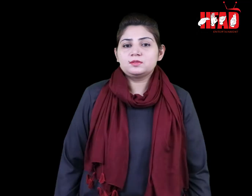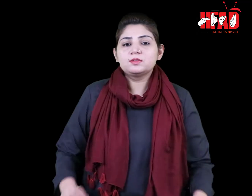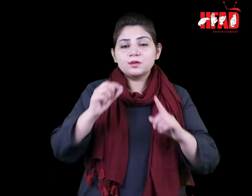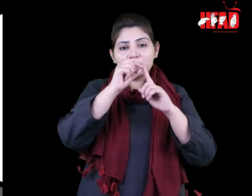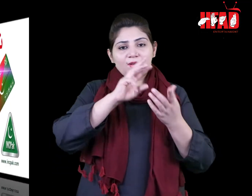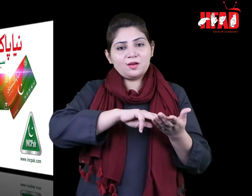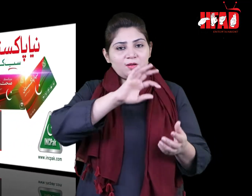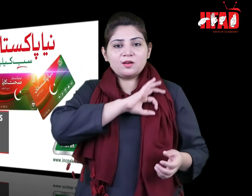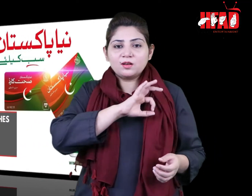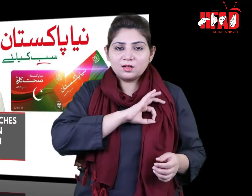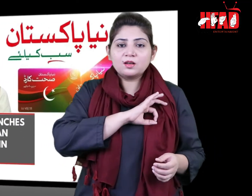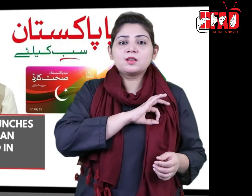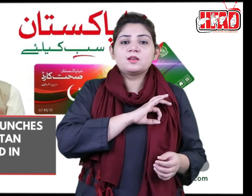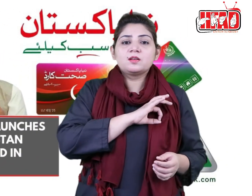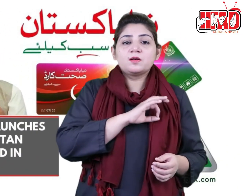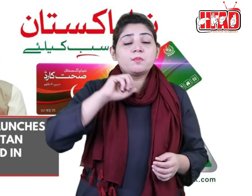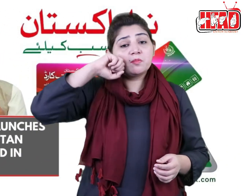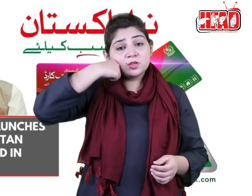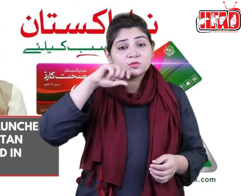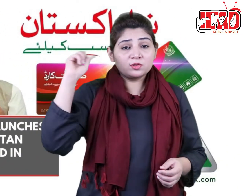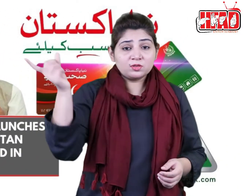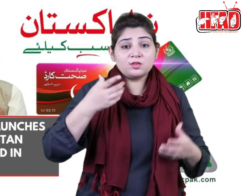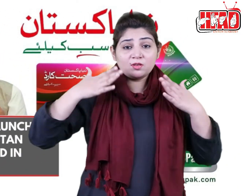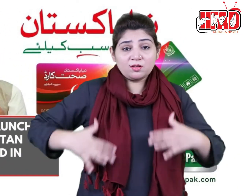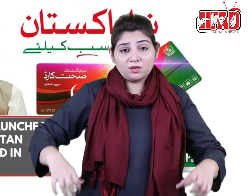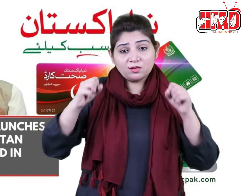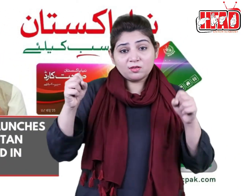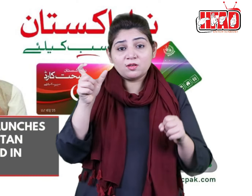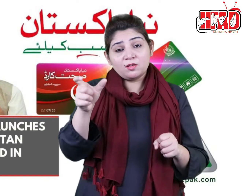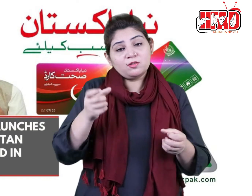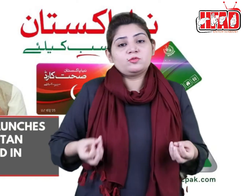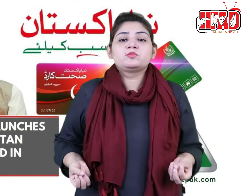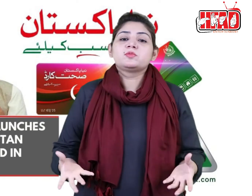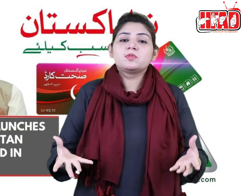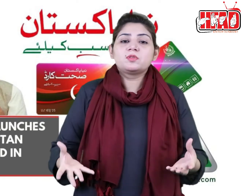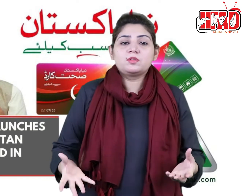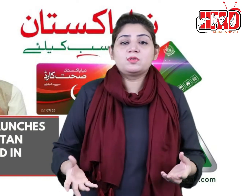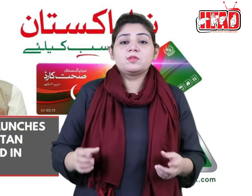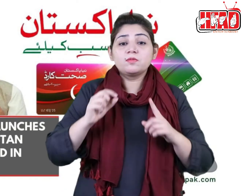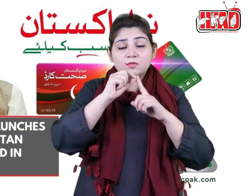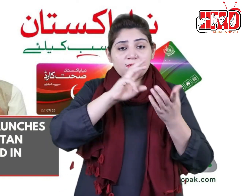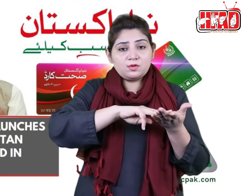Prime Minister Imran Khan issued a health card in Punjab.